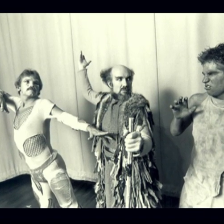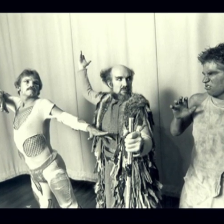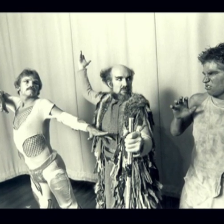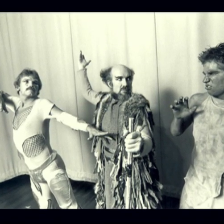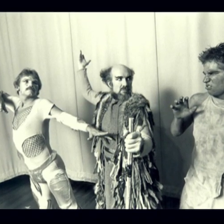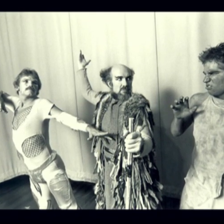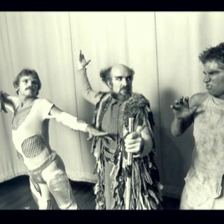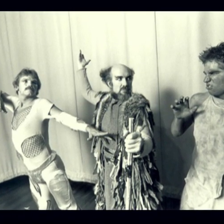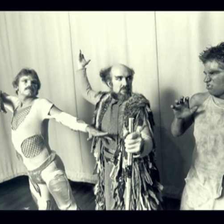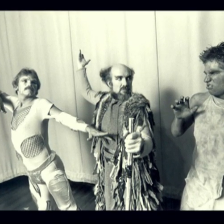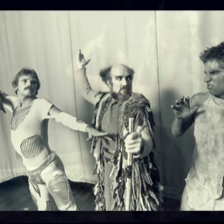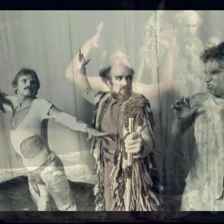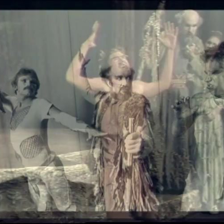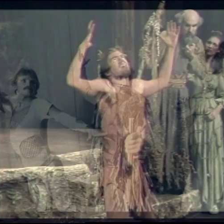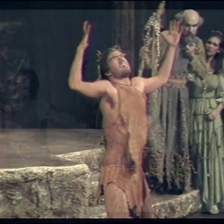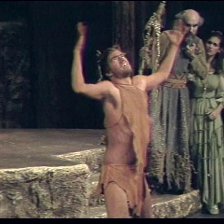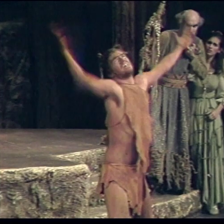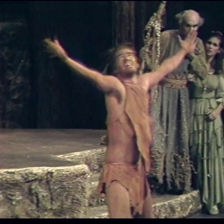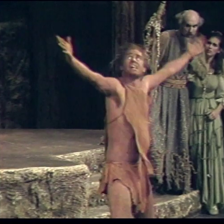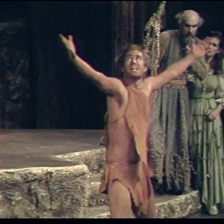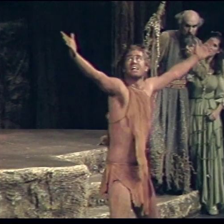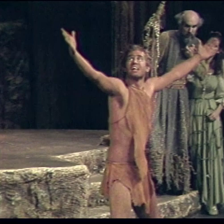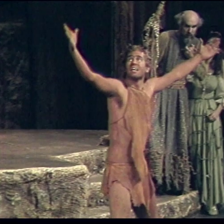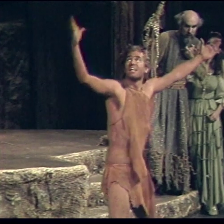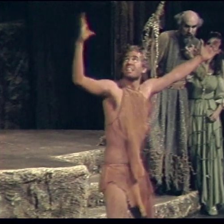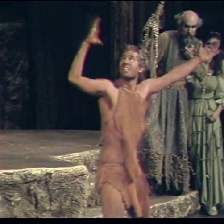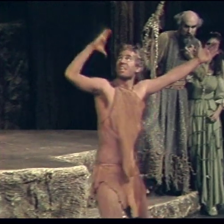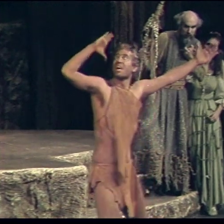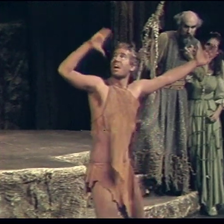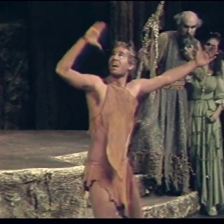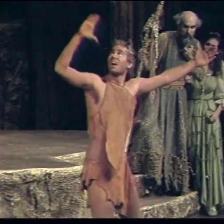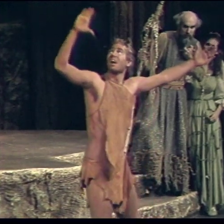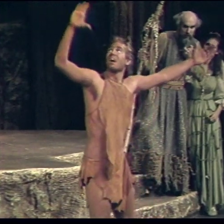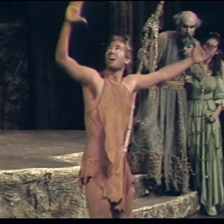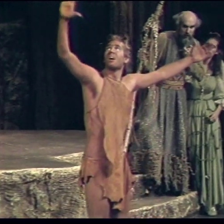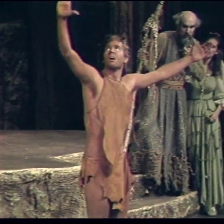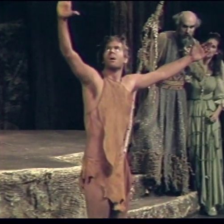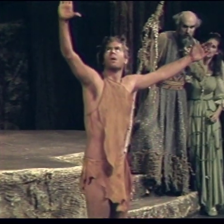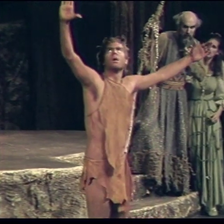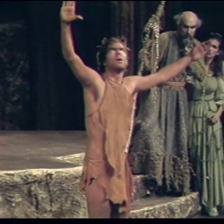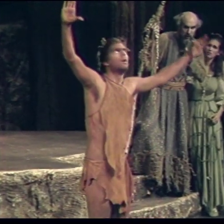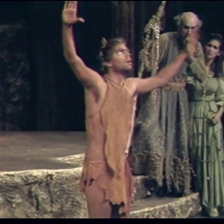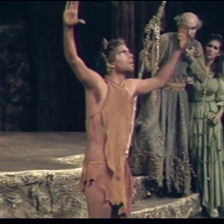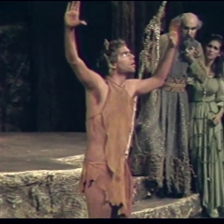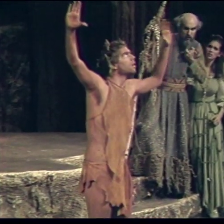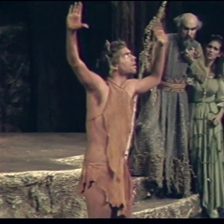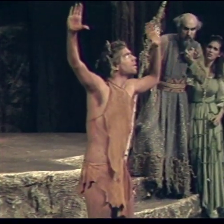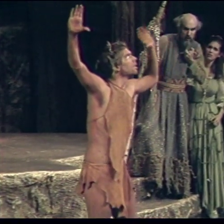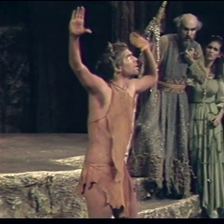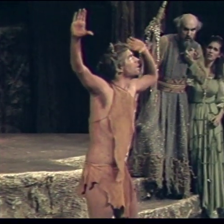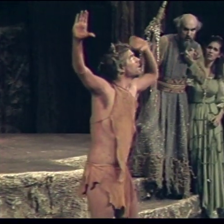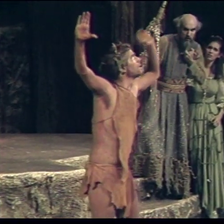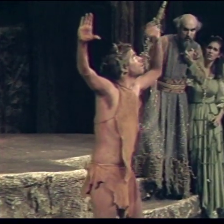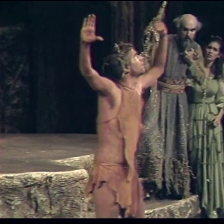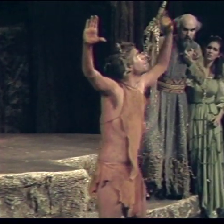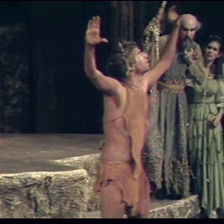but they said, "That's great! Don't learn anymore. Don't get any better." To this day I don't know if that was a back-handed compliment or not!